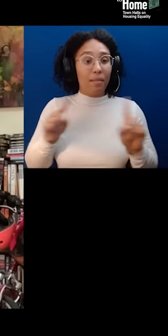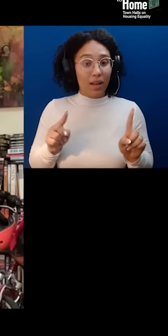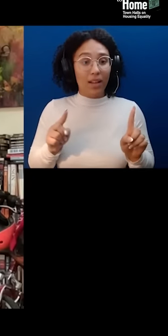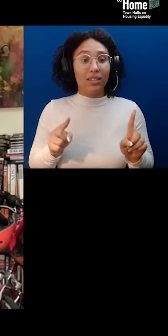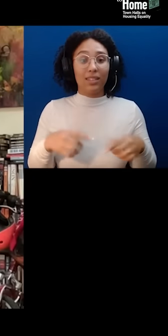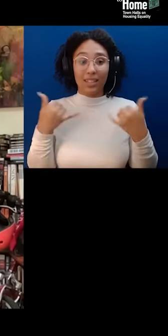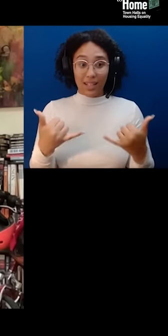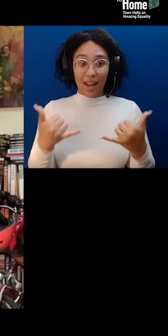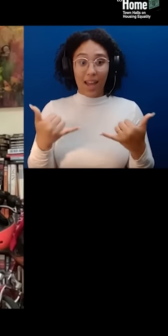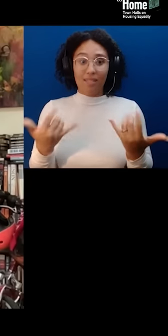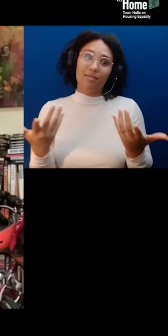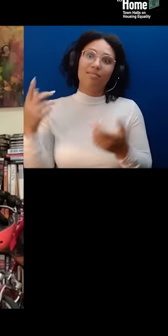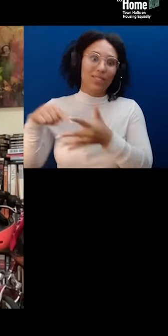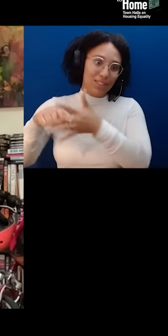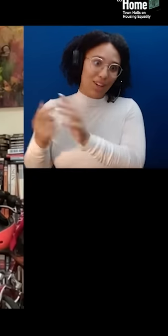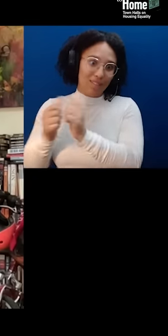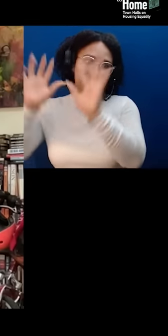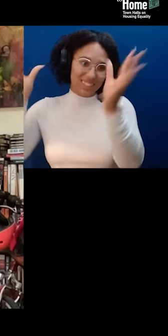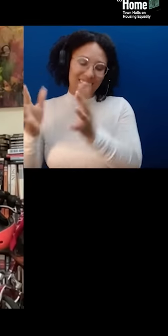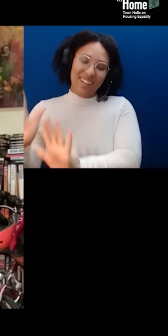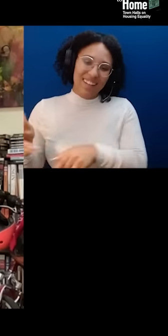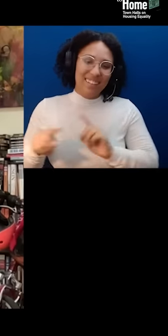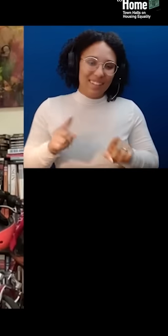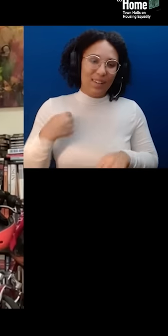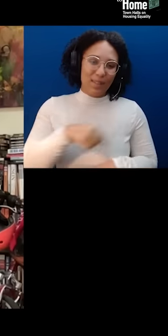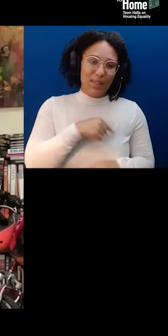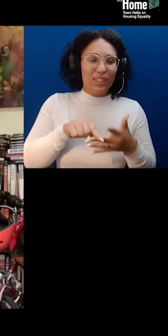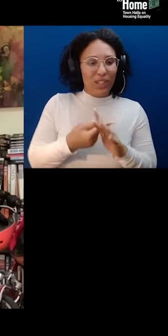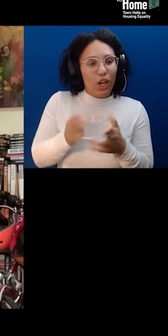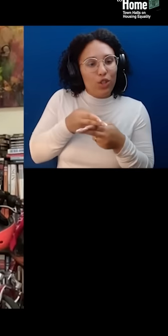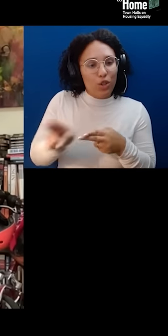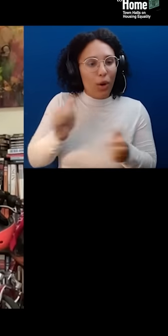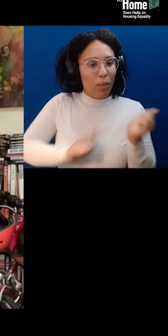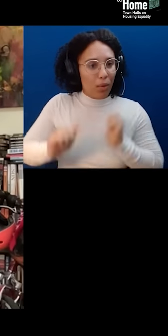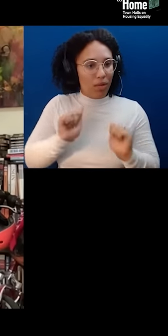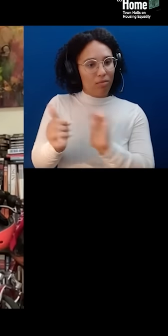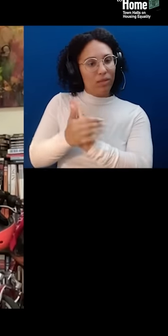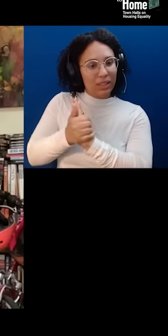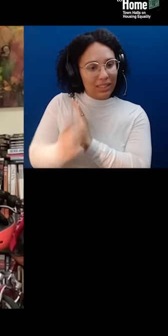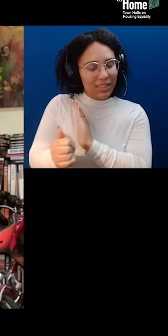We begin with the siren. We begin with a short performance by a gifted musician or spoken word artist to help gather us